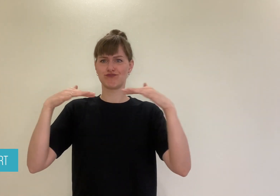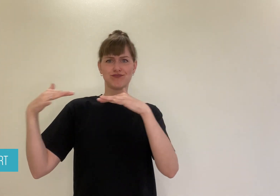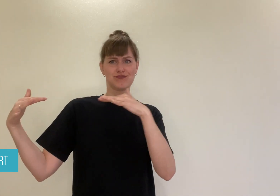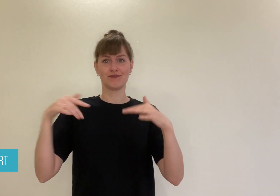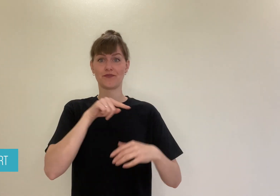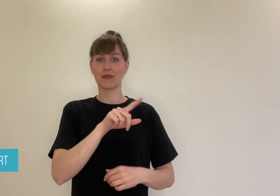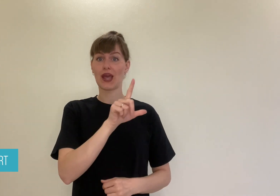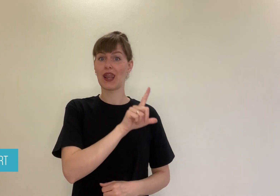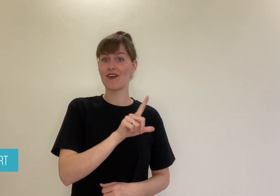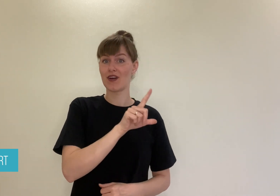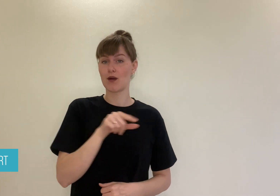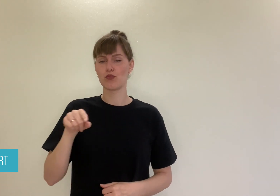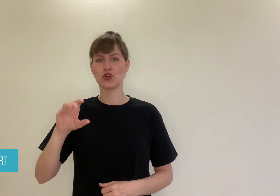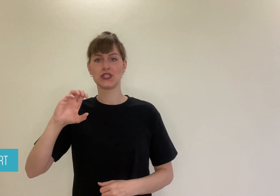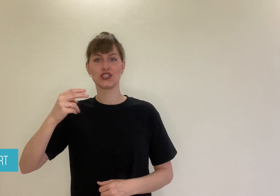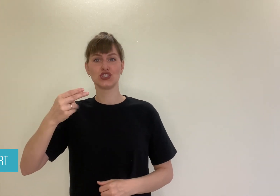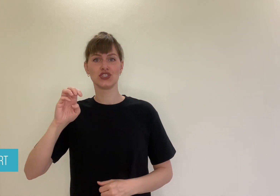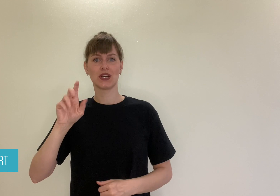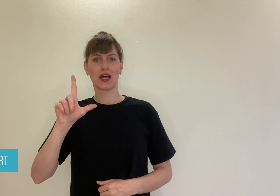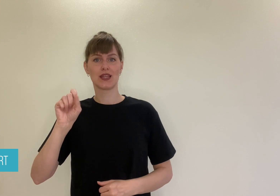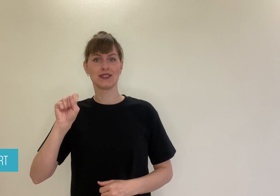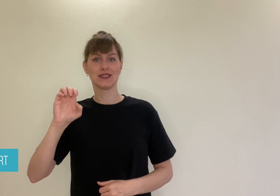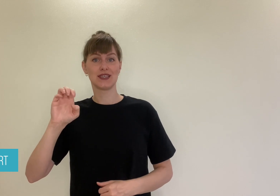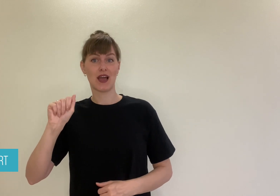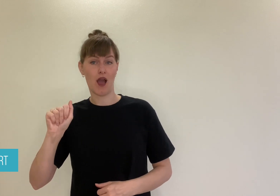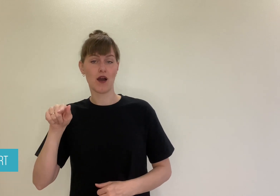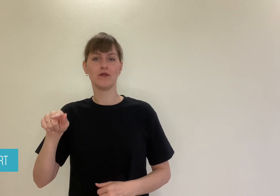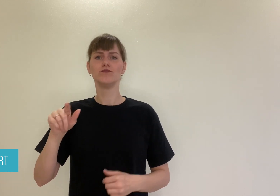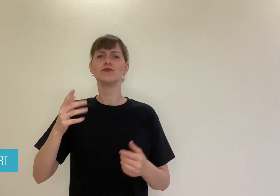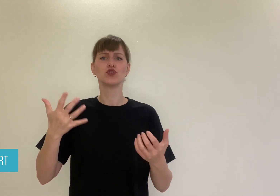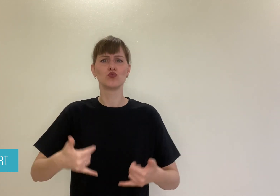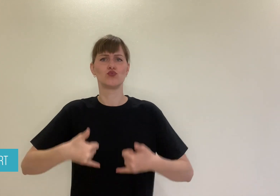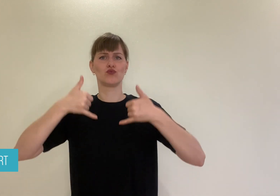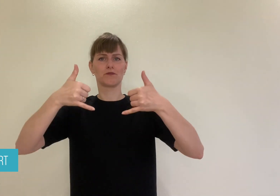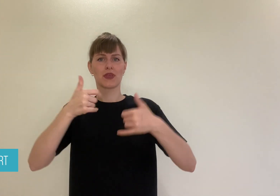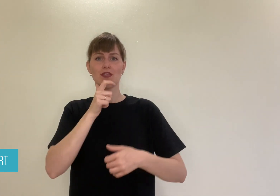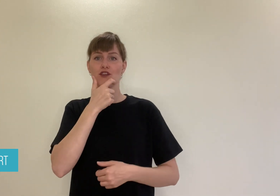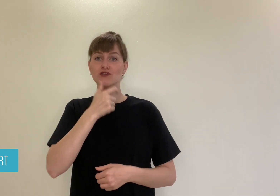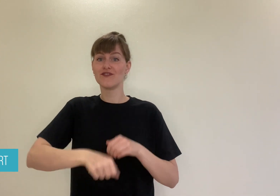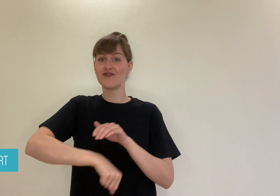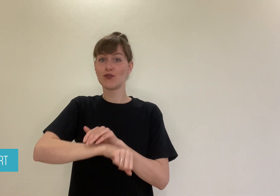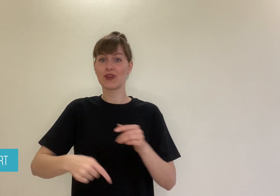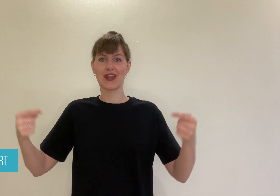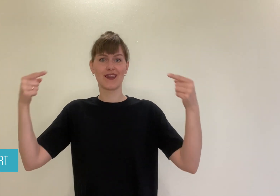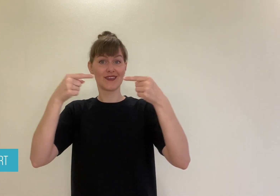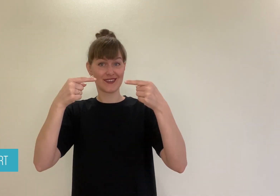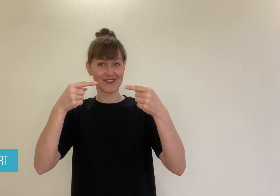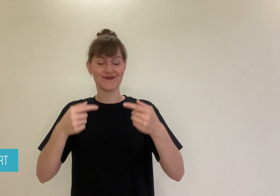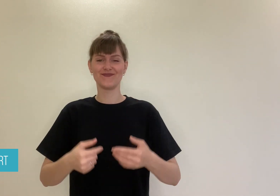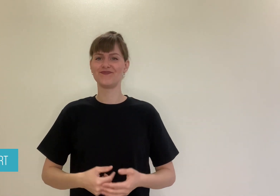between Liverpool and Chelsea in the EFL Cup.